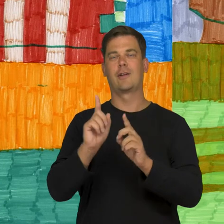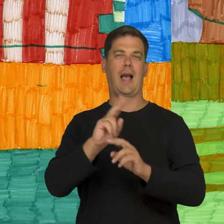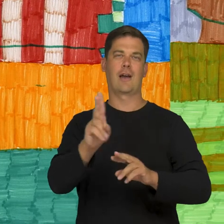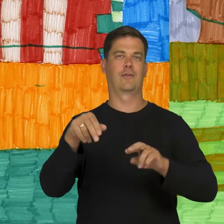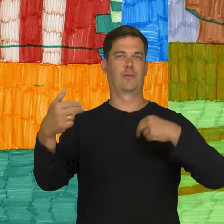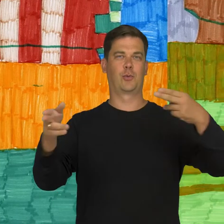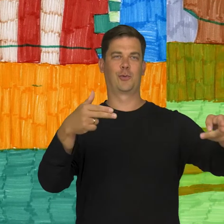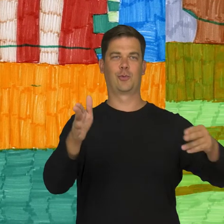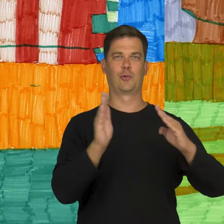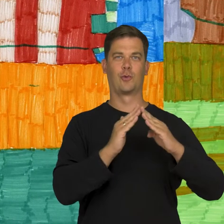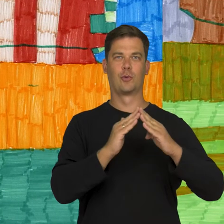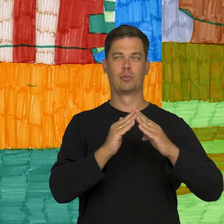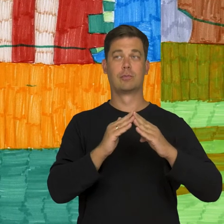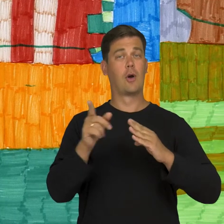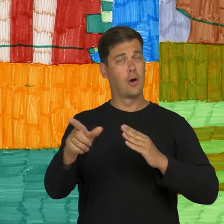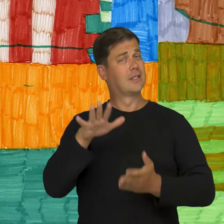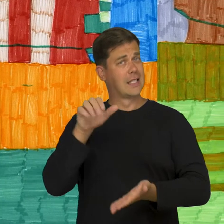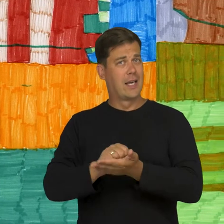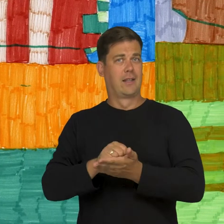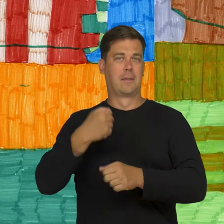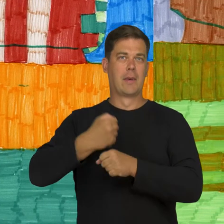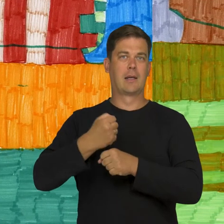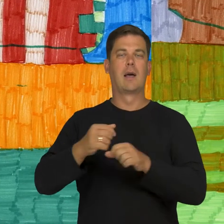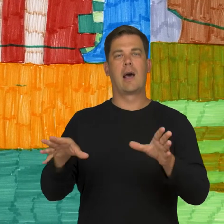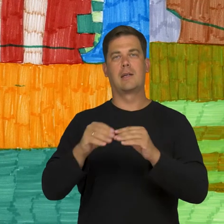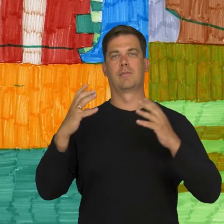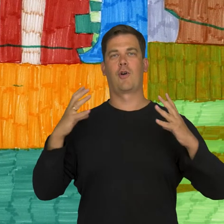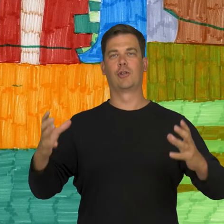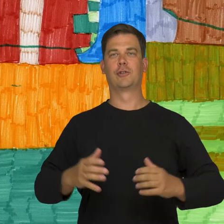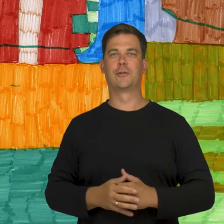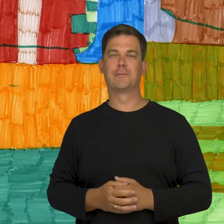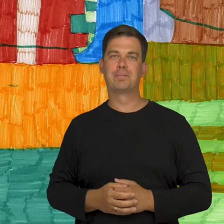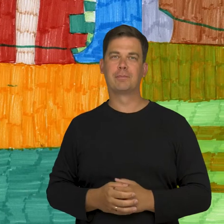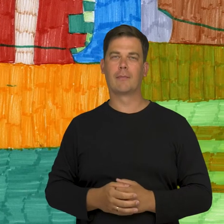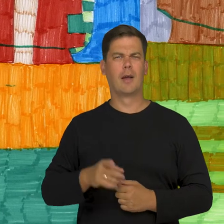Just like the others he returned to his place. He was busy alone at work and with the guests.